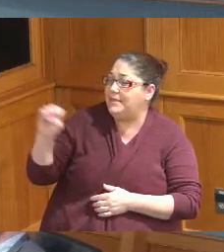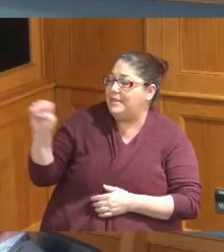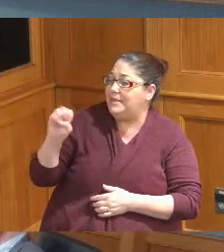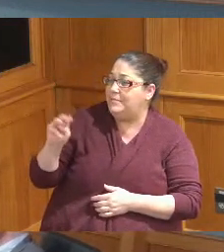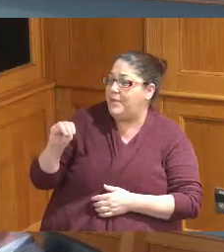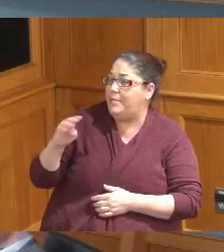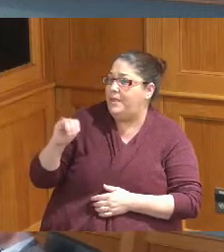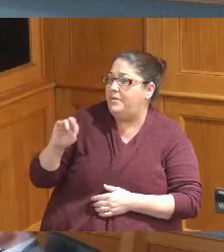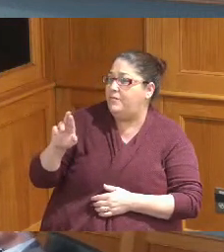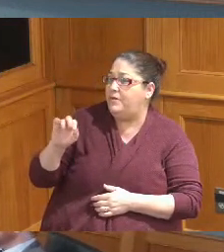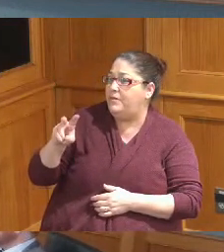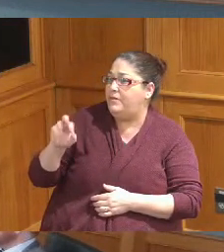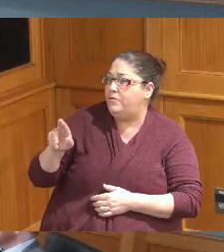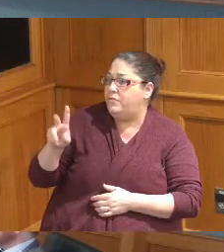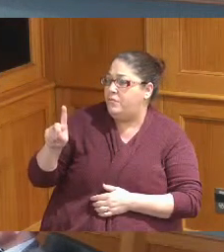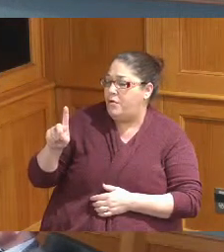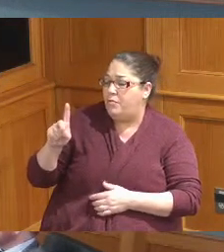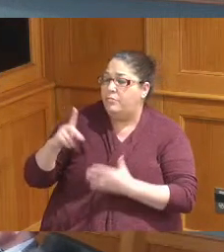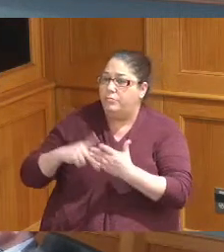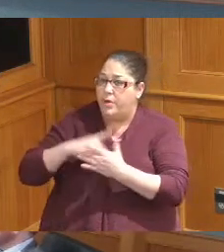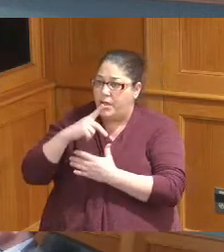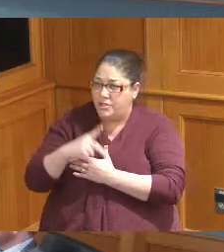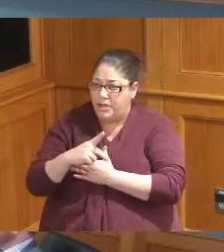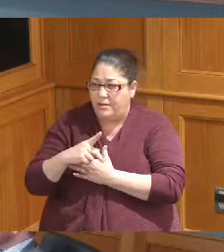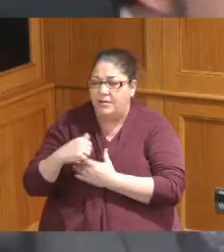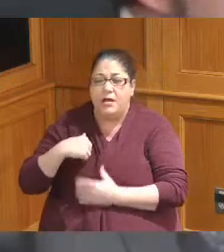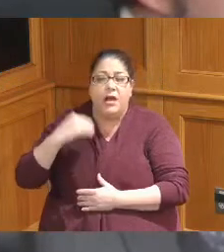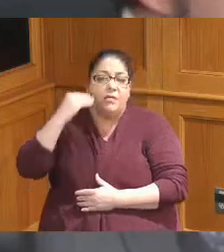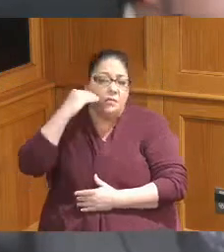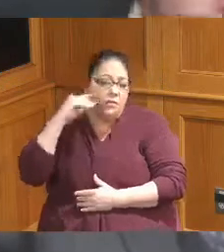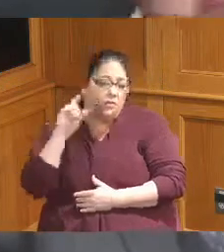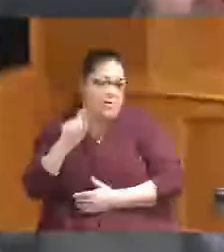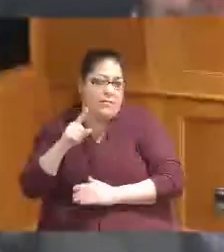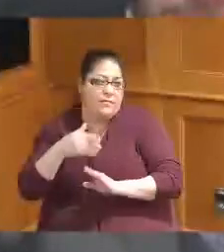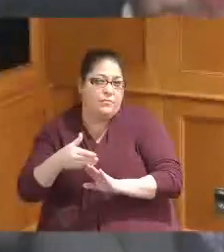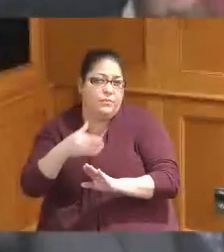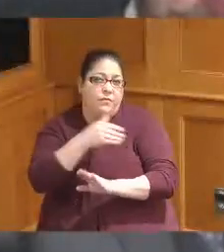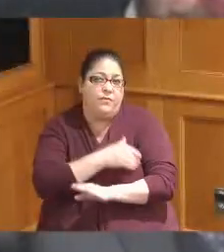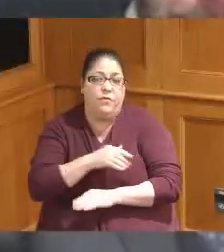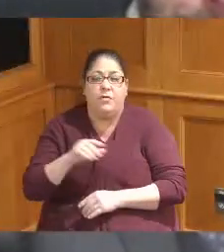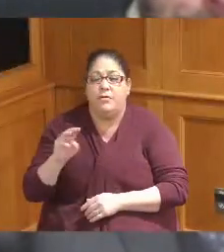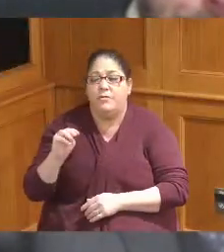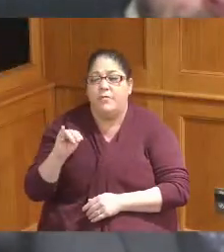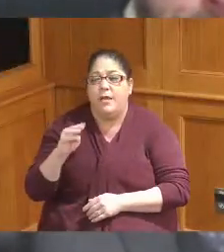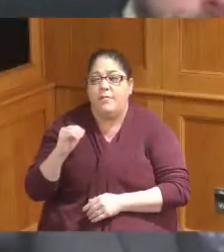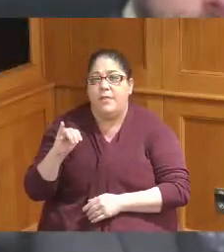Project in particular and I know I've asked this question before but and I and I just just did